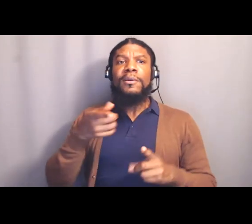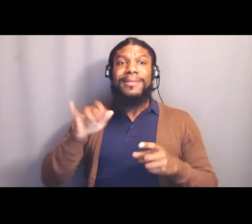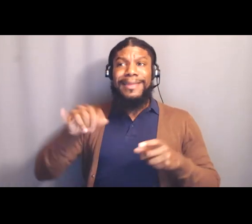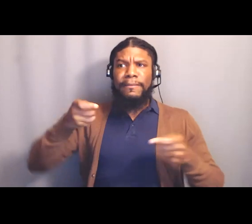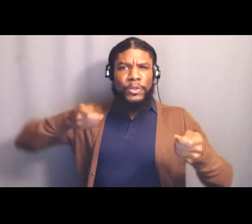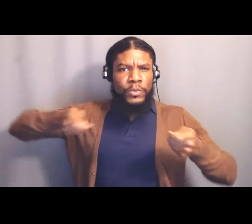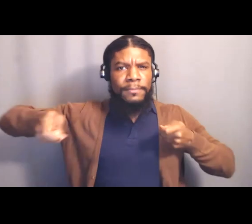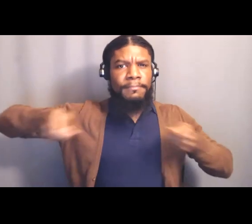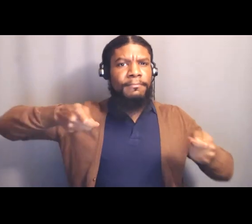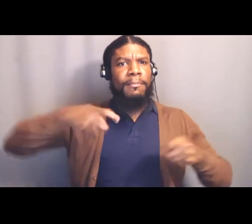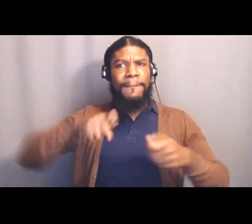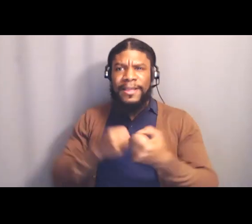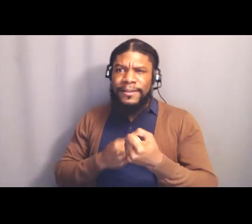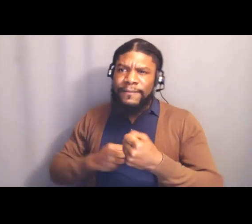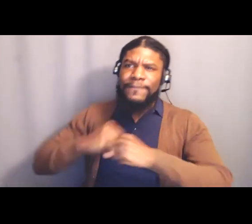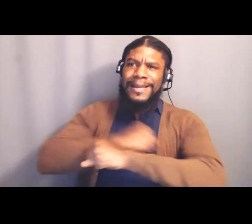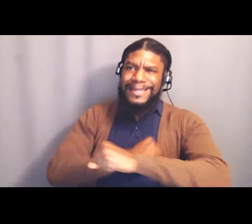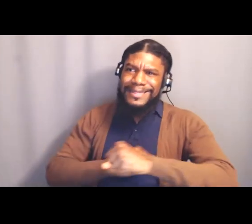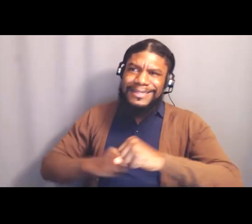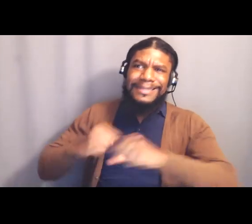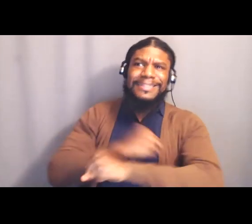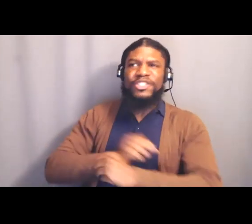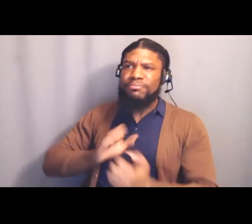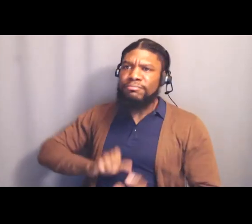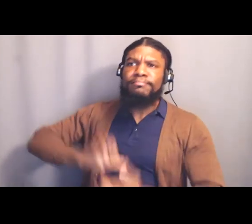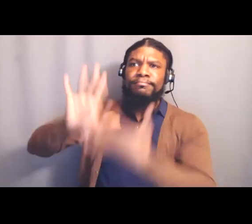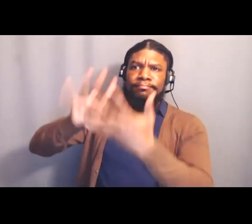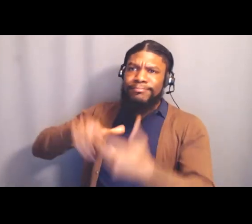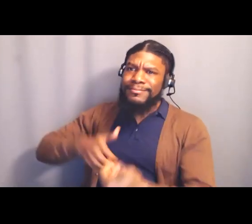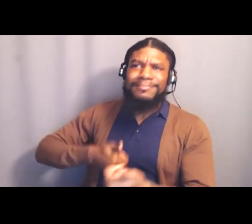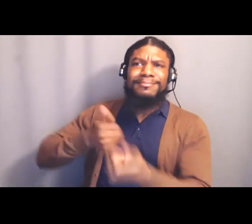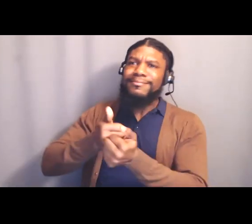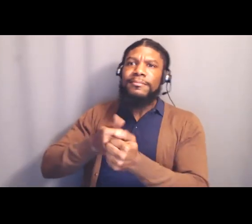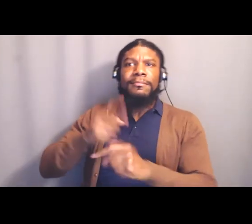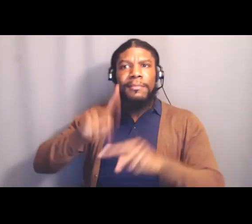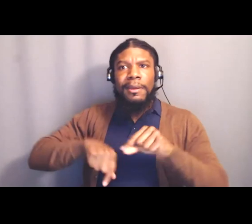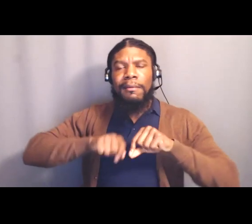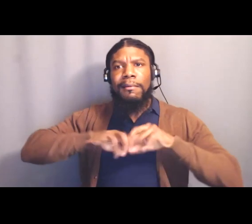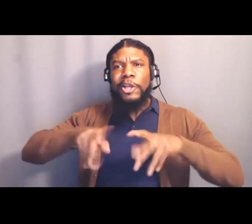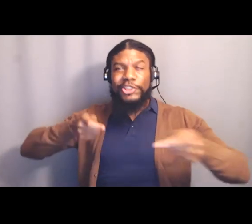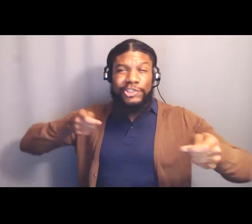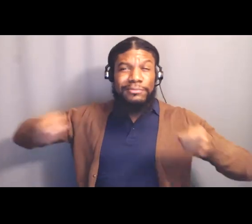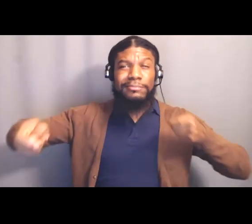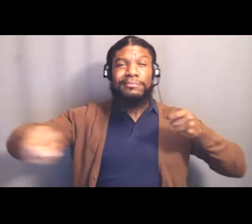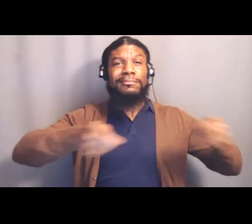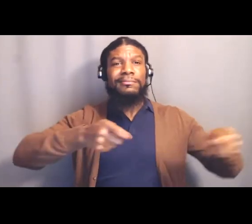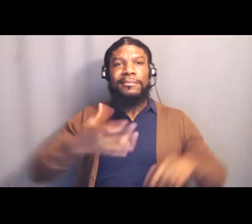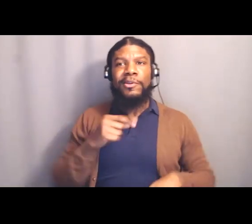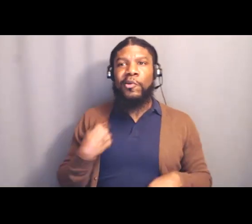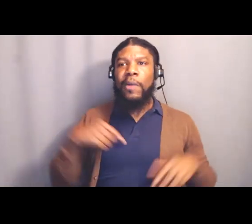we can't just allow it to grow, and be silent, "Black Power and freedom,"